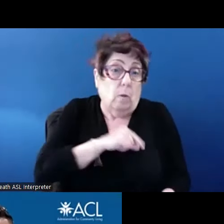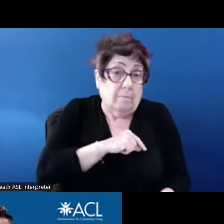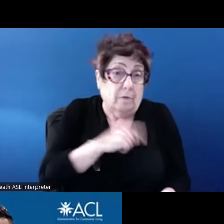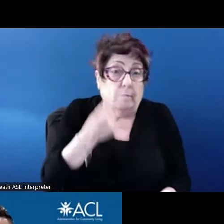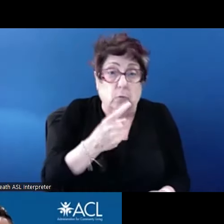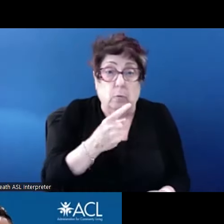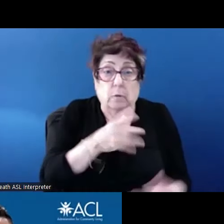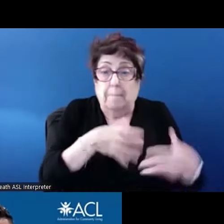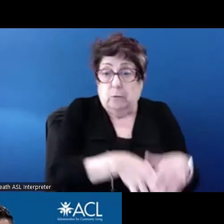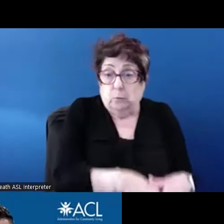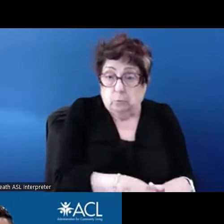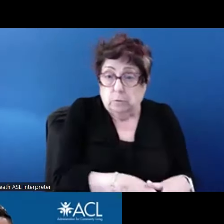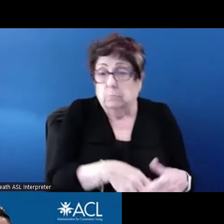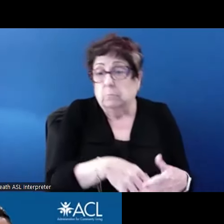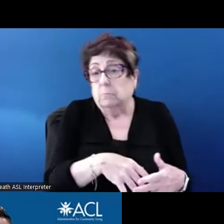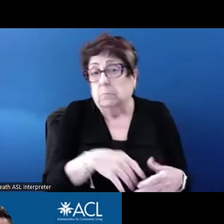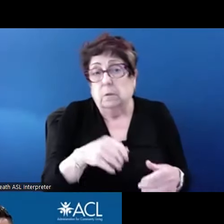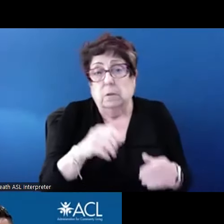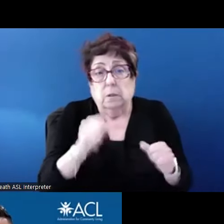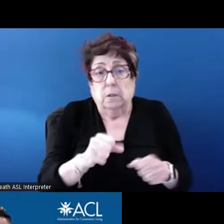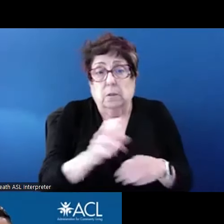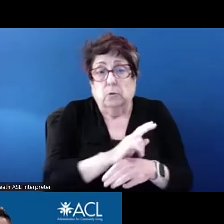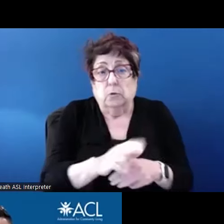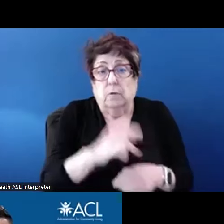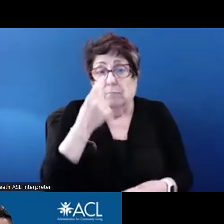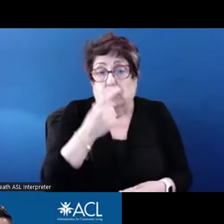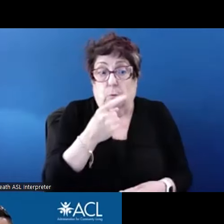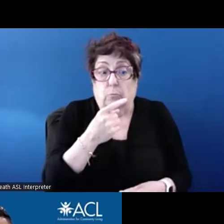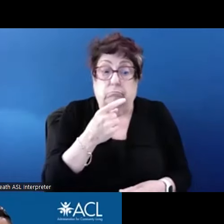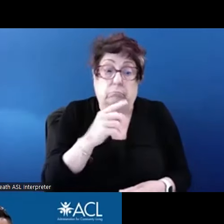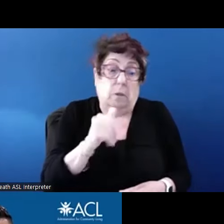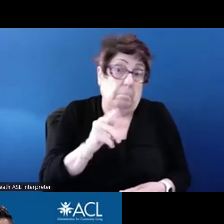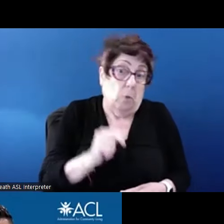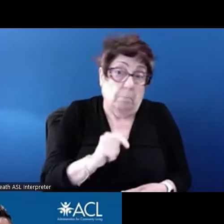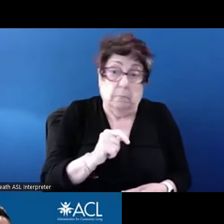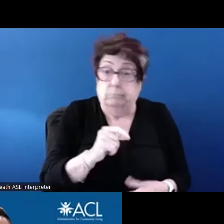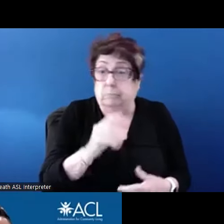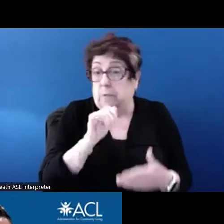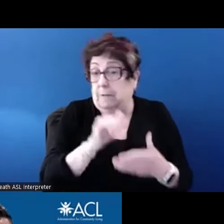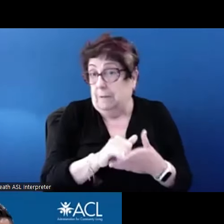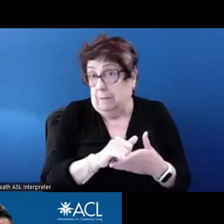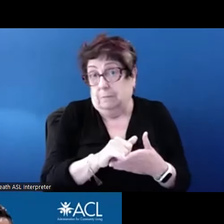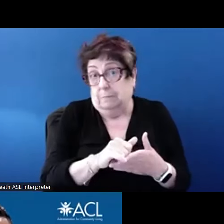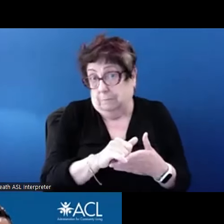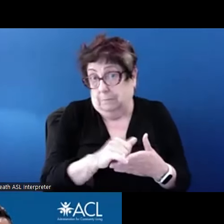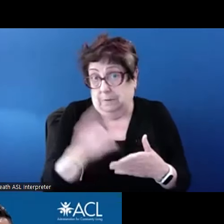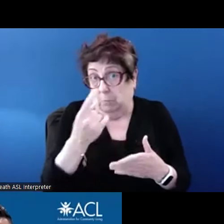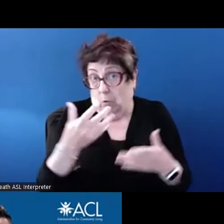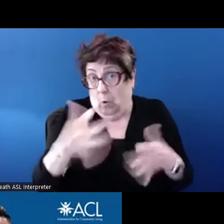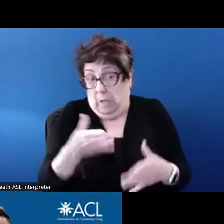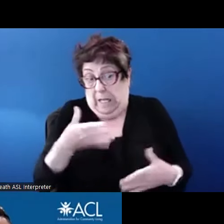existing apartment someone is occupying. And Emily you should jump in if I'm incorrect. The household